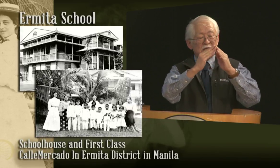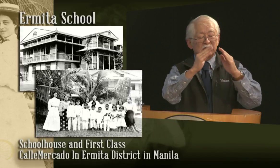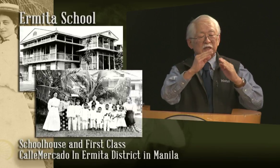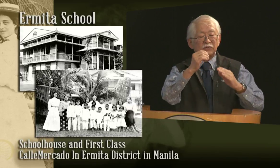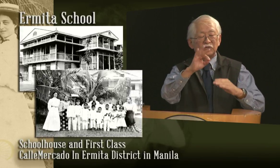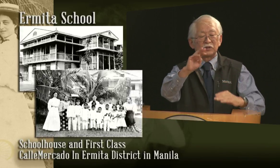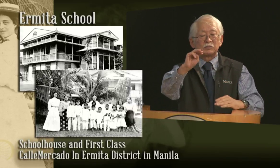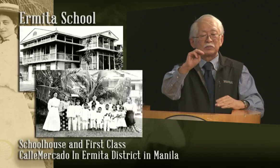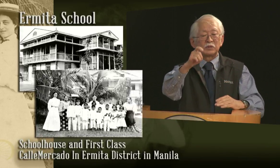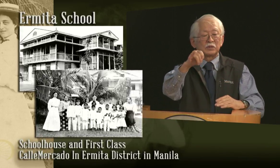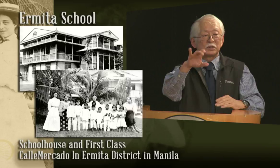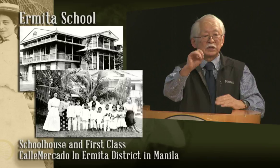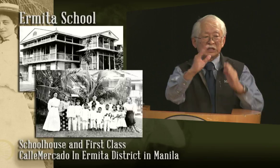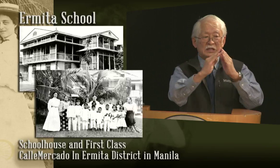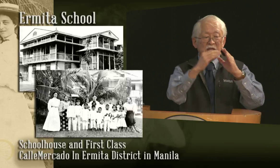They were in